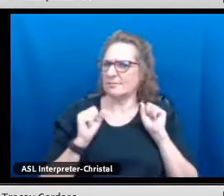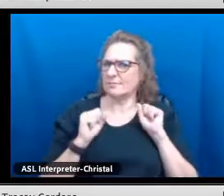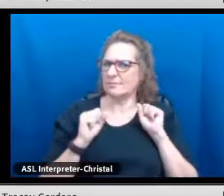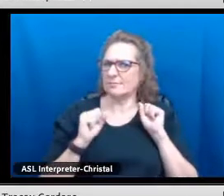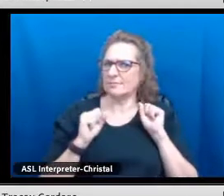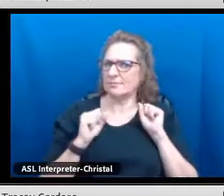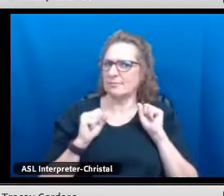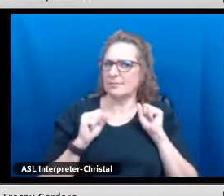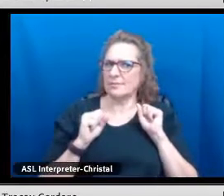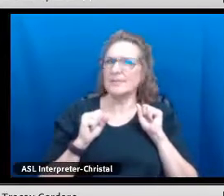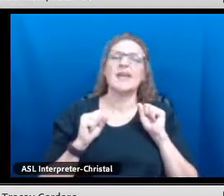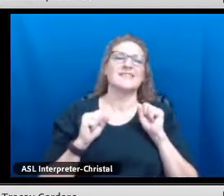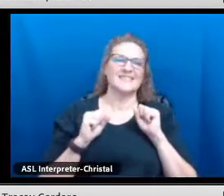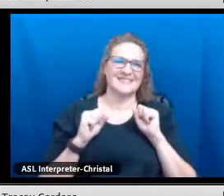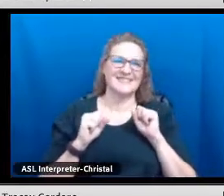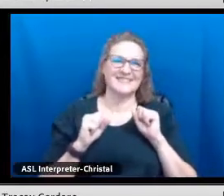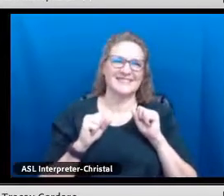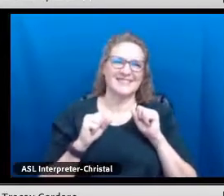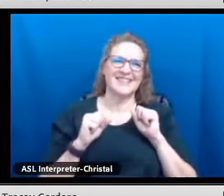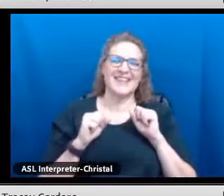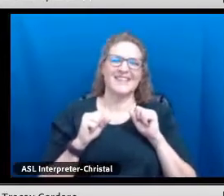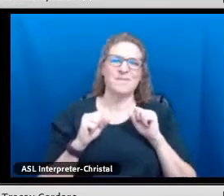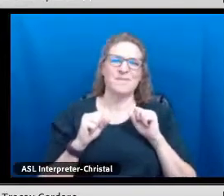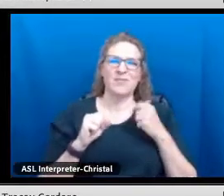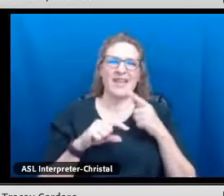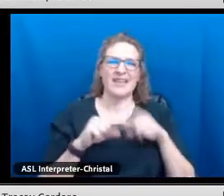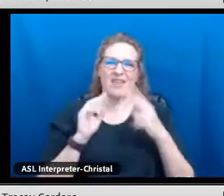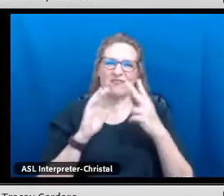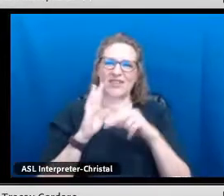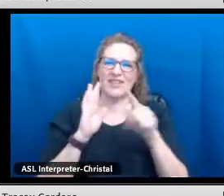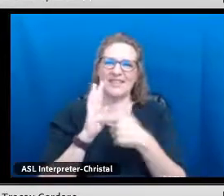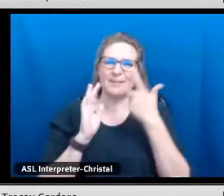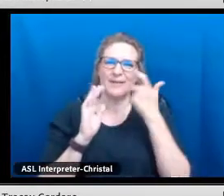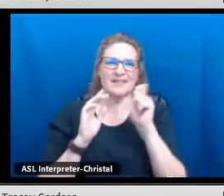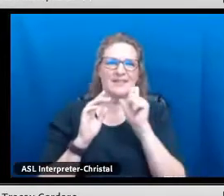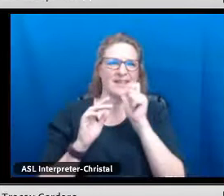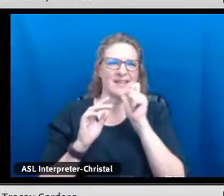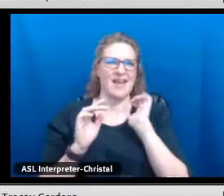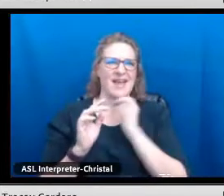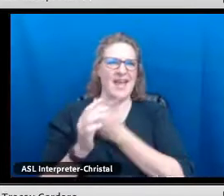Everything we hope--wait, is this my slide? It is. Okay.